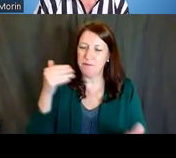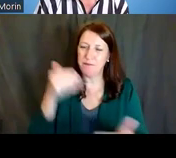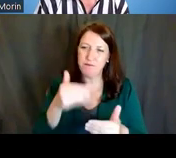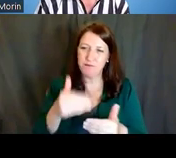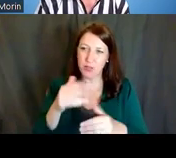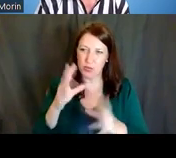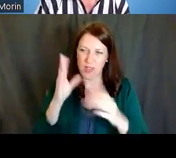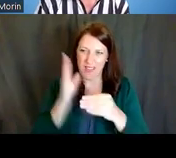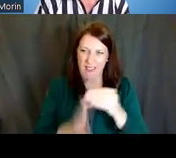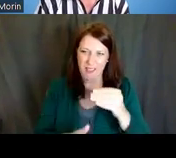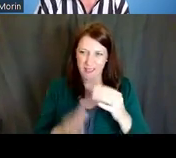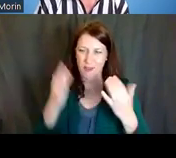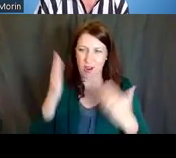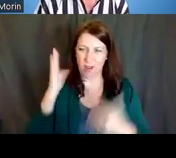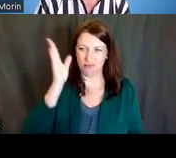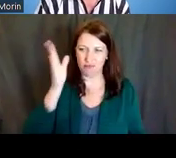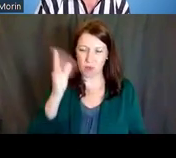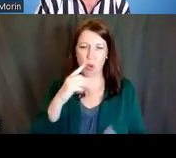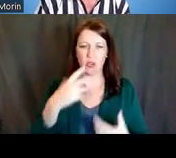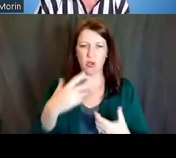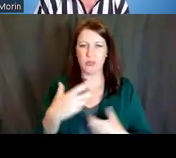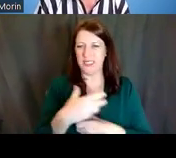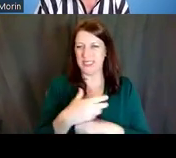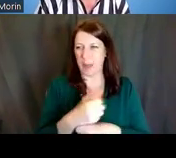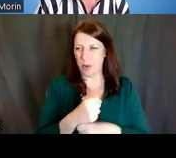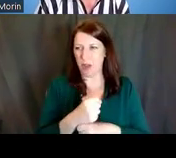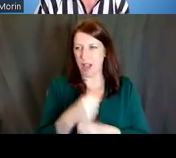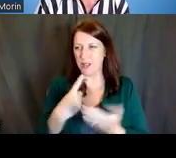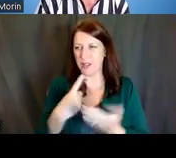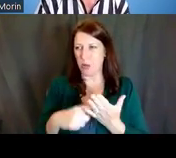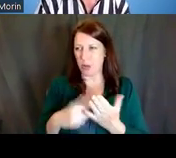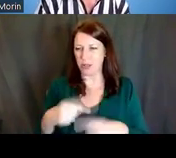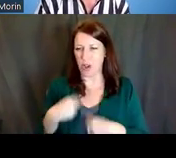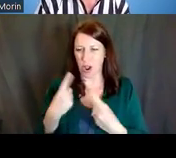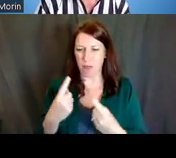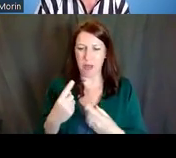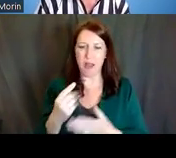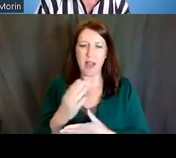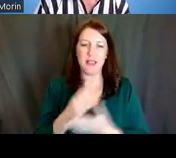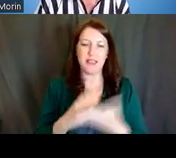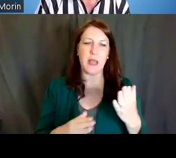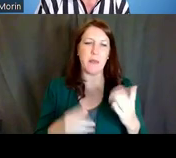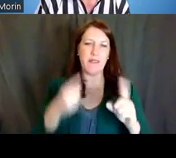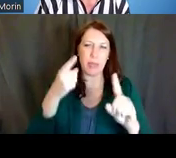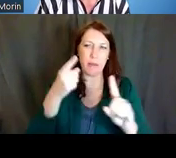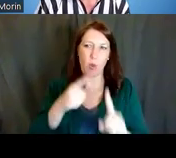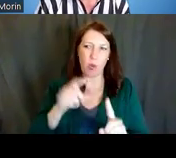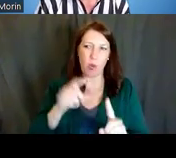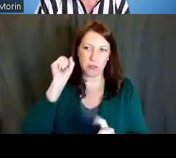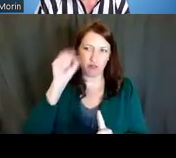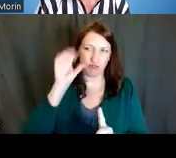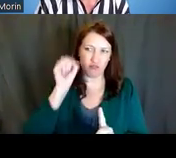we basically want to summarize what we've been talking about, and some of the points that we've made here right now,